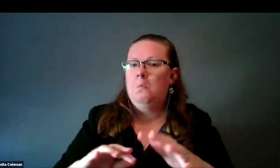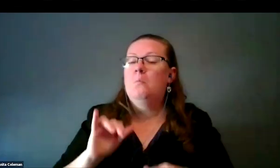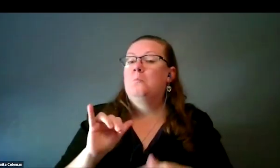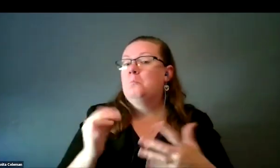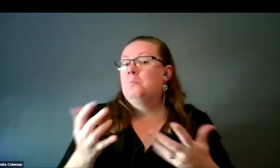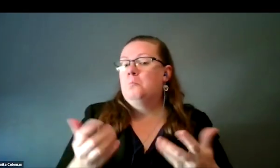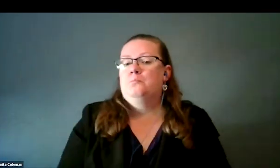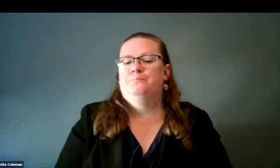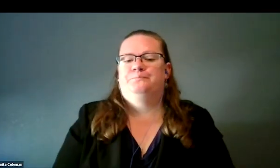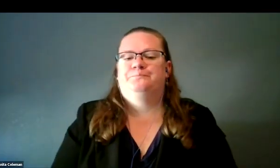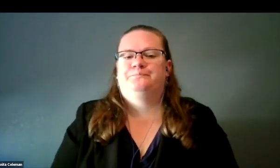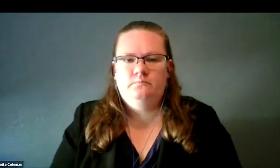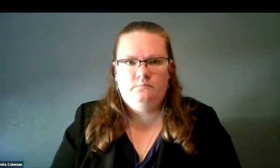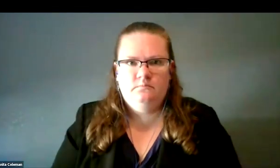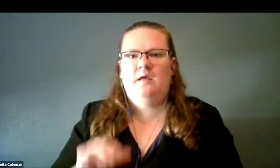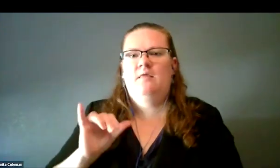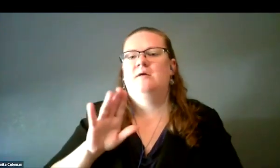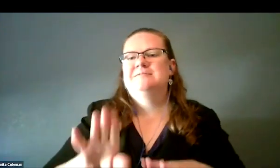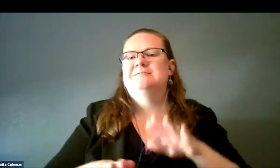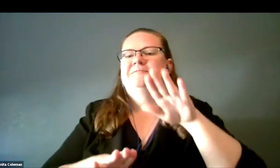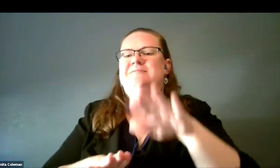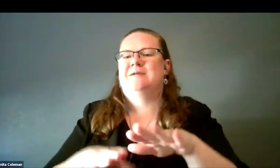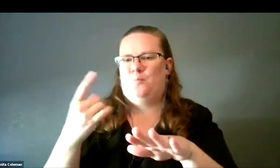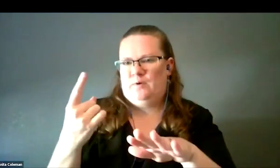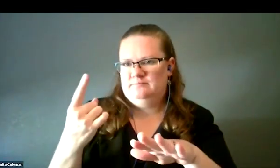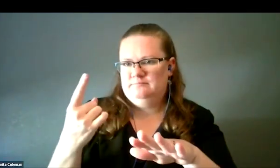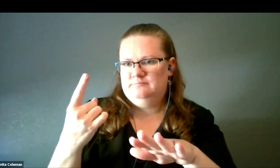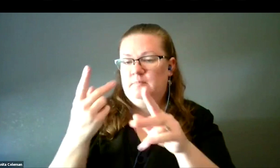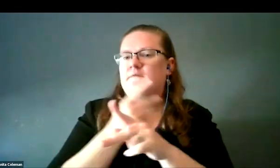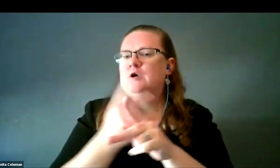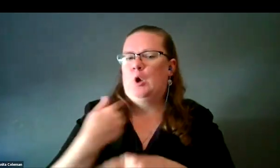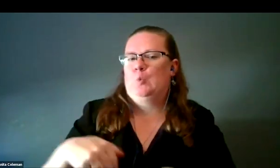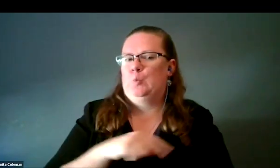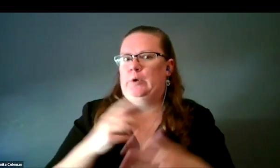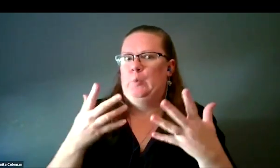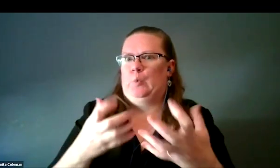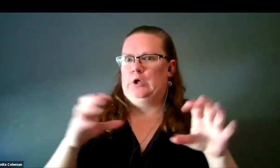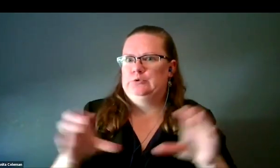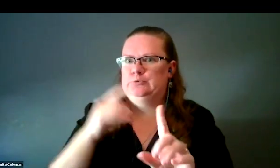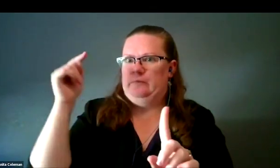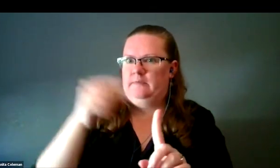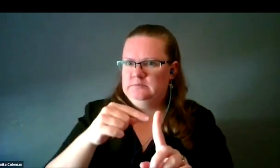Okay, that's step one. We figured out we want to do this. Now what?